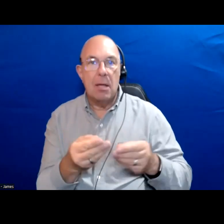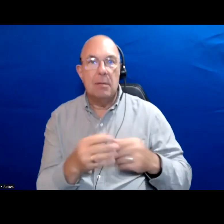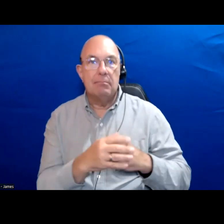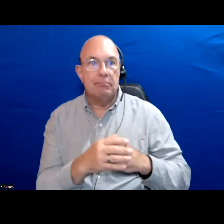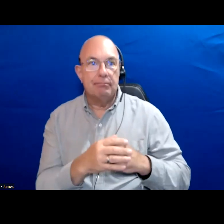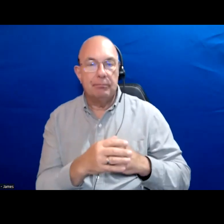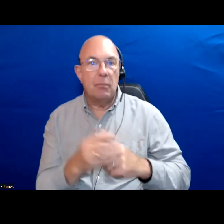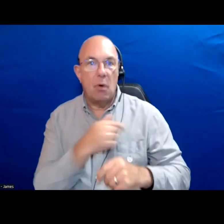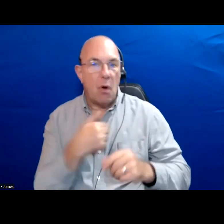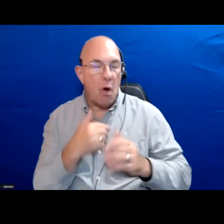We often hear.